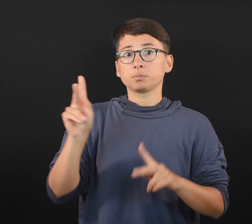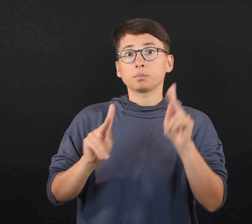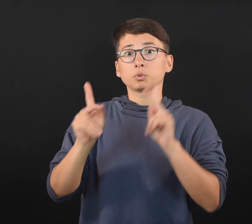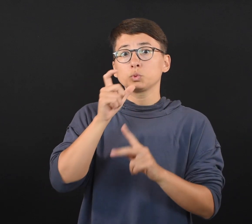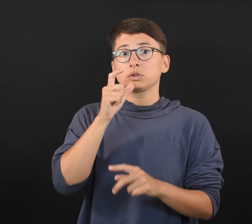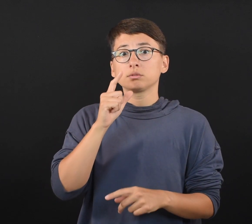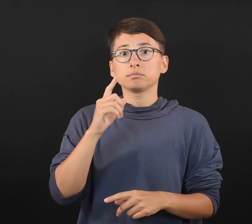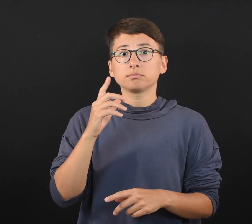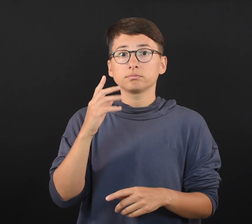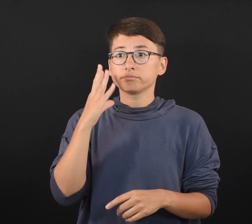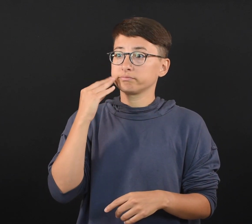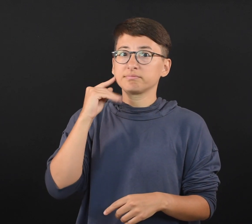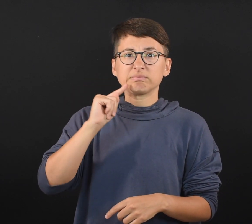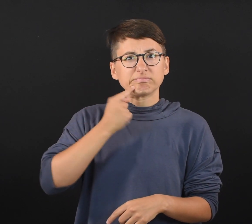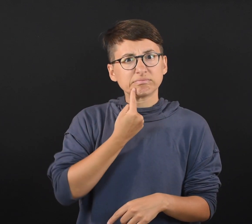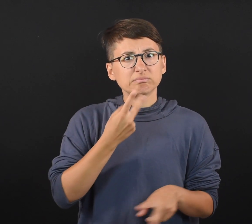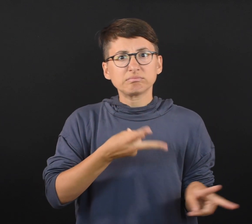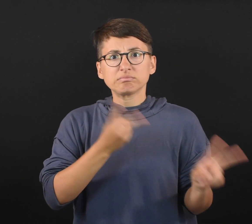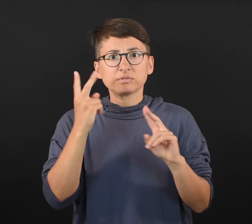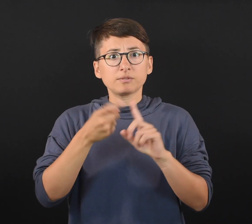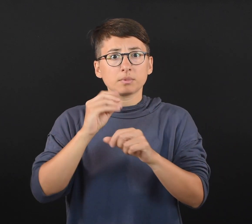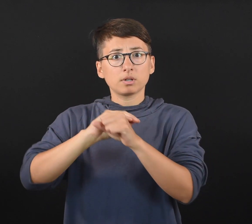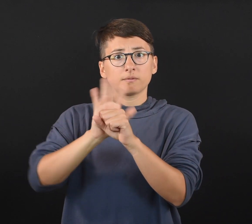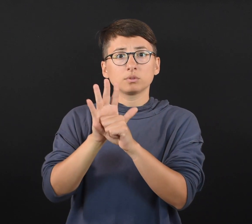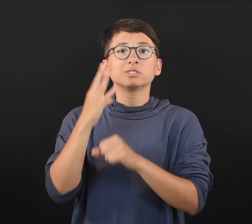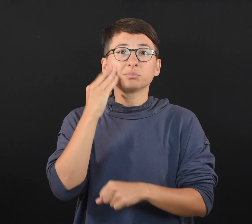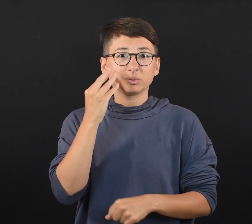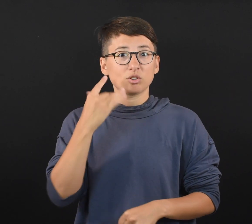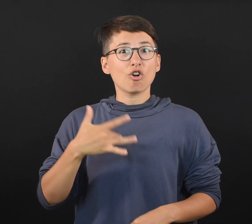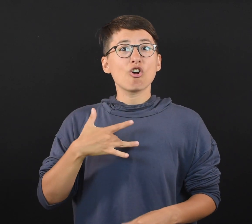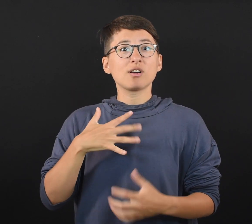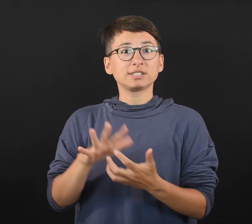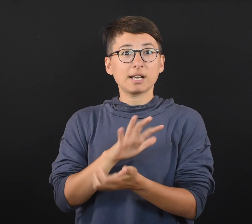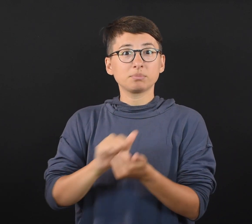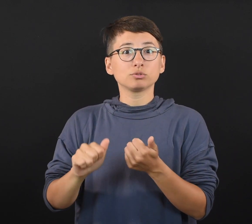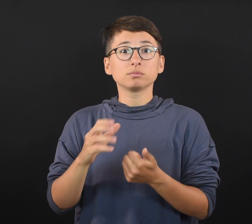people who are seriously ill with COVID-19 experience injury to their heart, and nearly